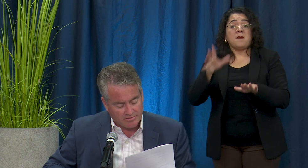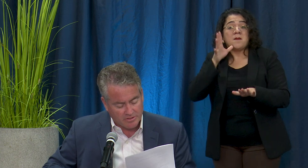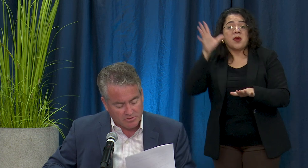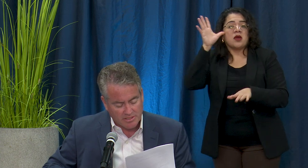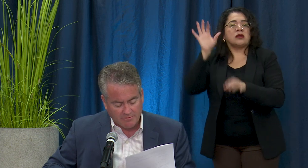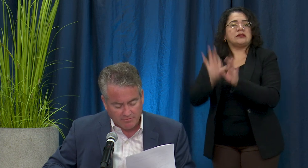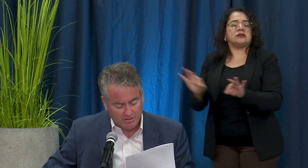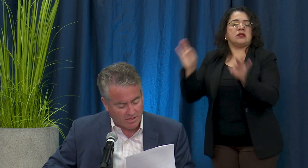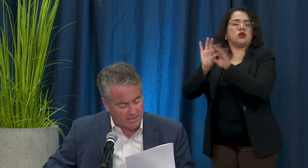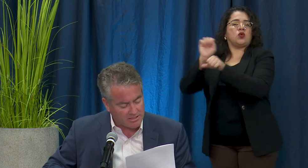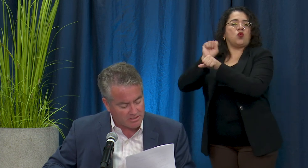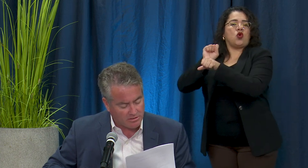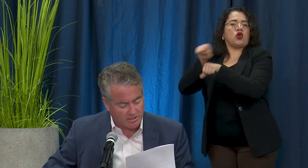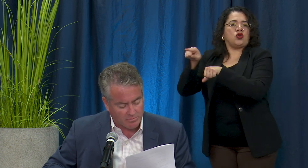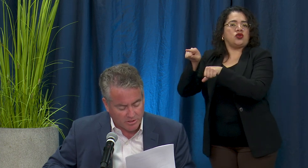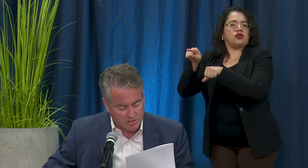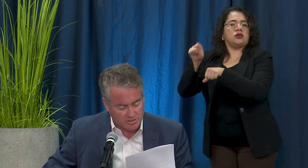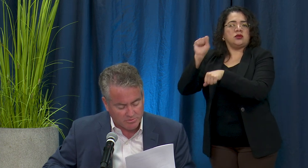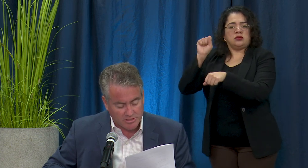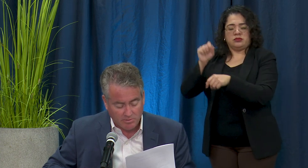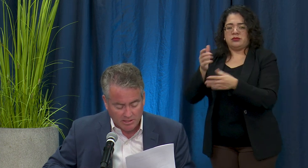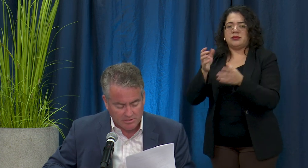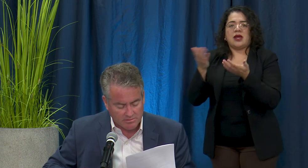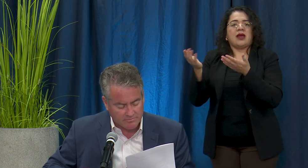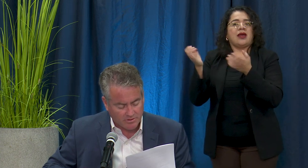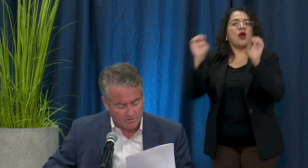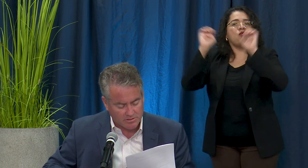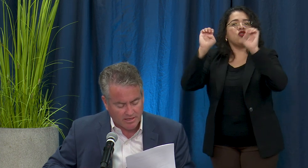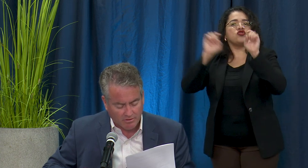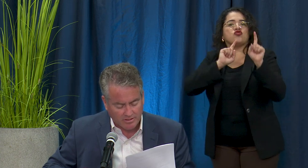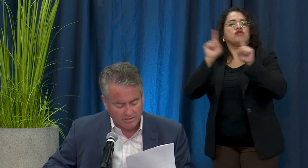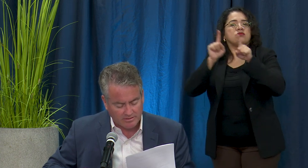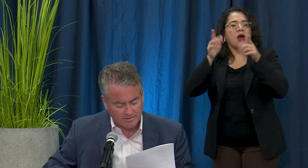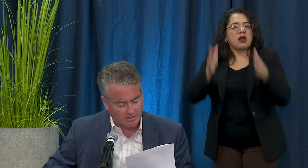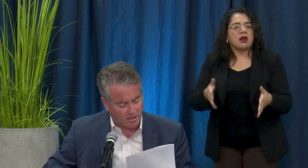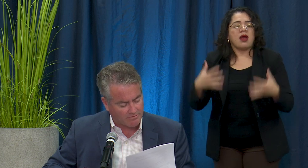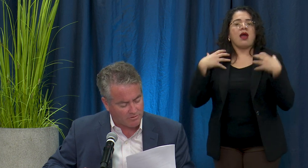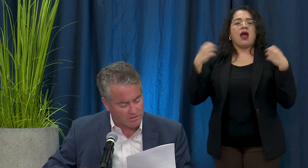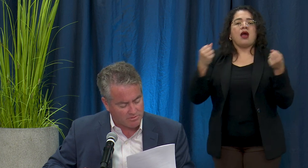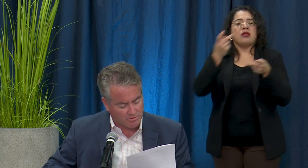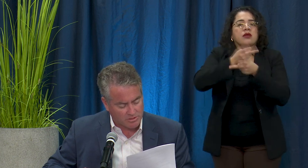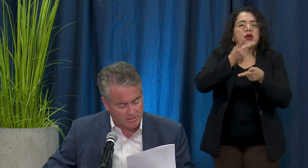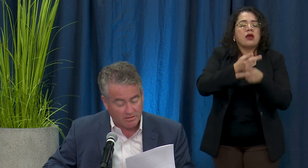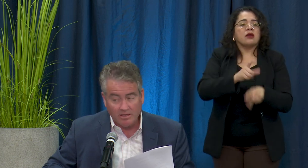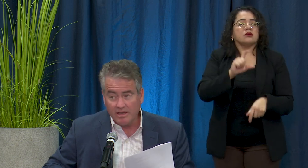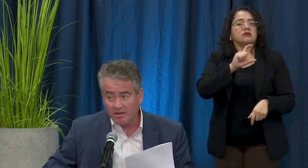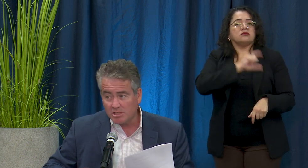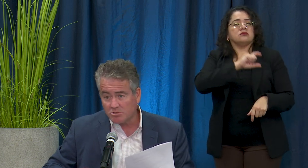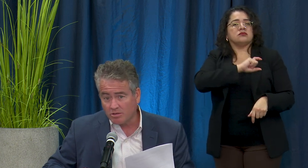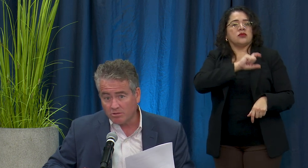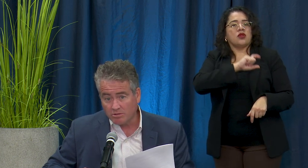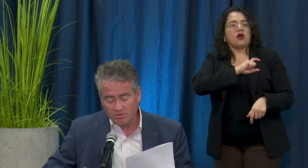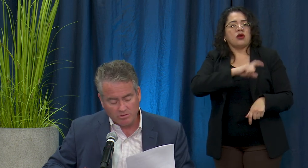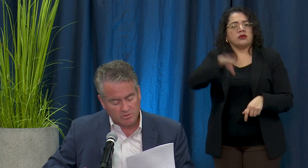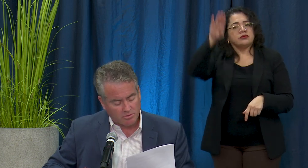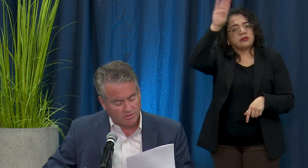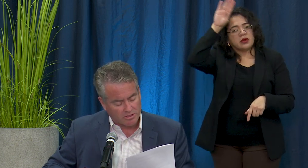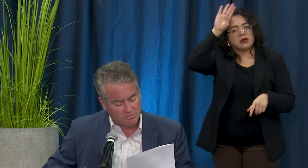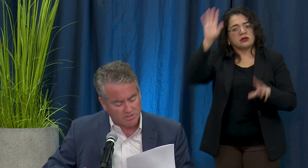individuals at the front including emergency response folks, healthcare, law enforcement personnel, and also our grocery workers which I